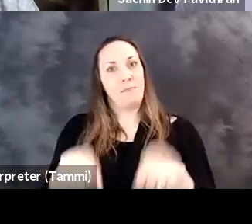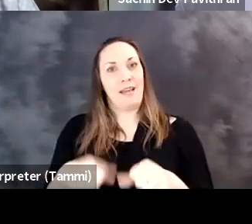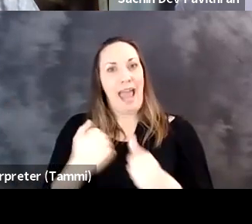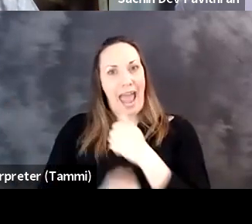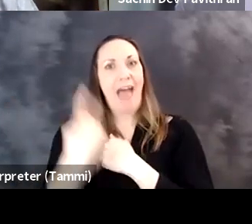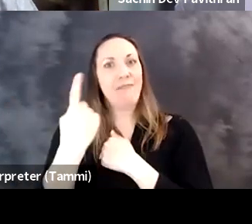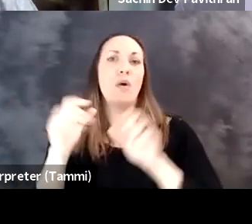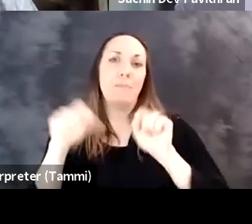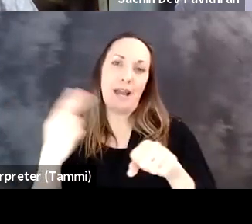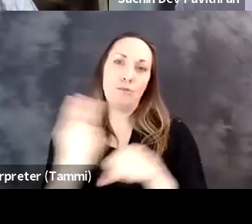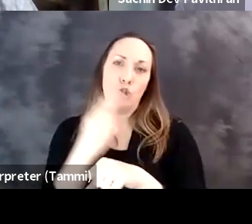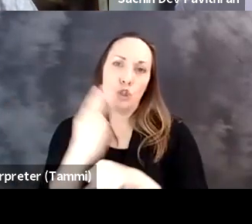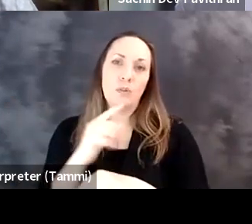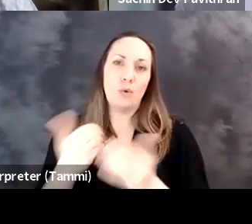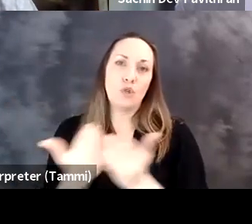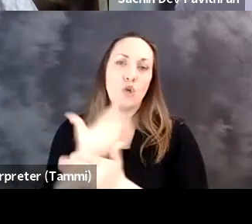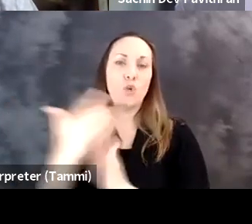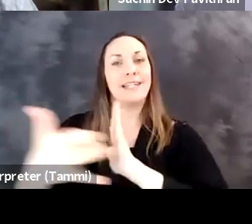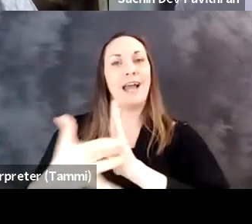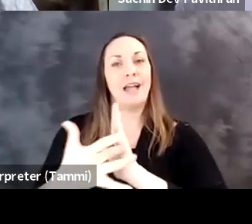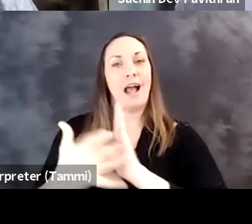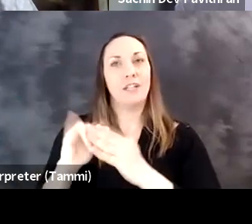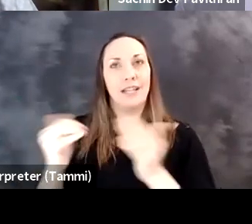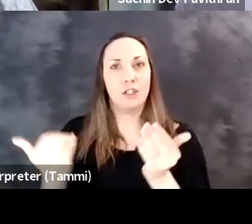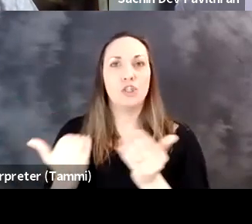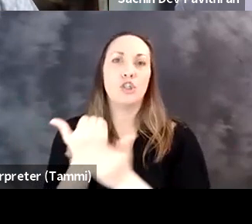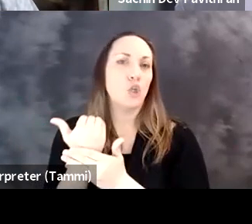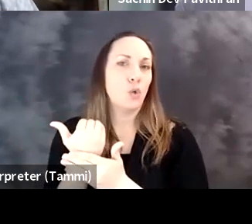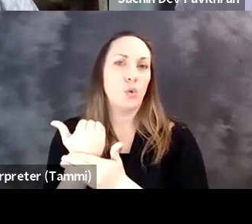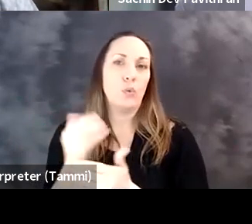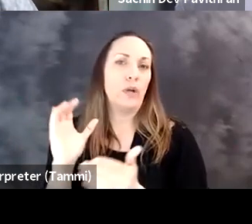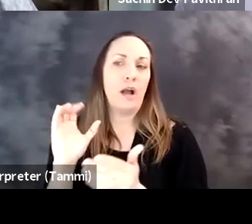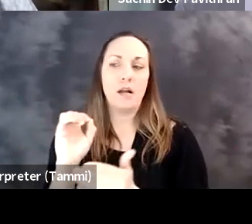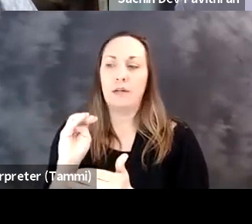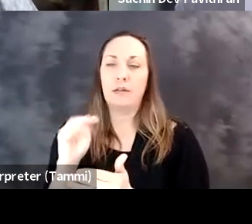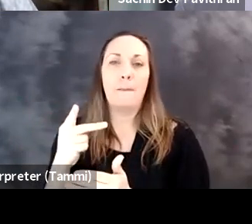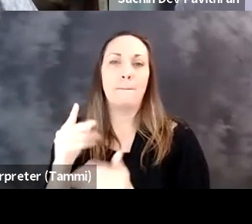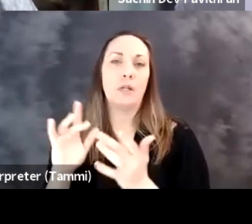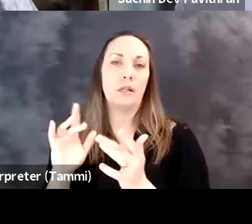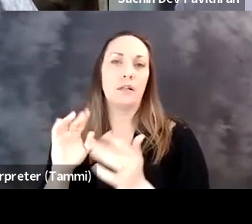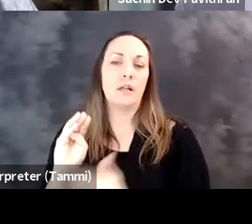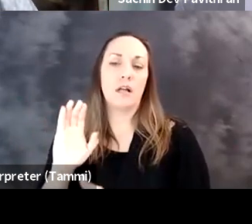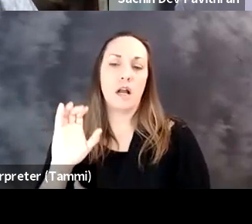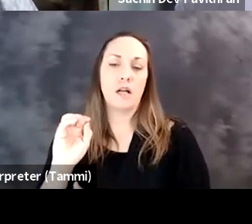the challenge we have is everyone being able to use these new technologies which